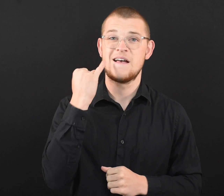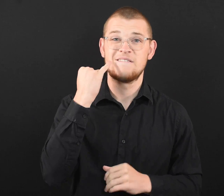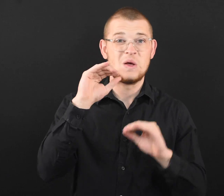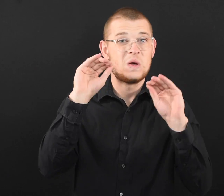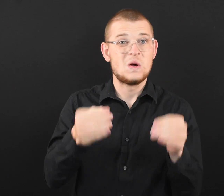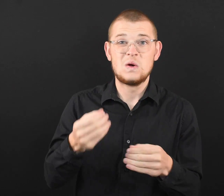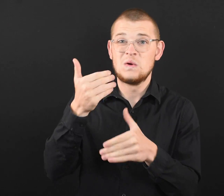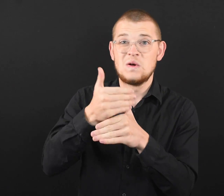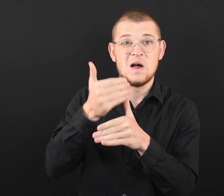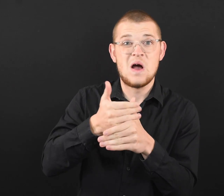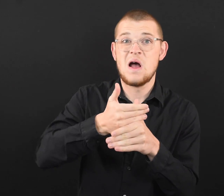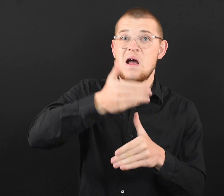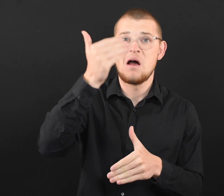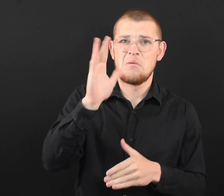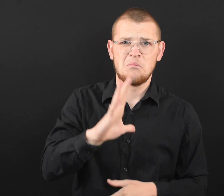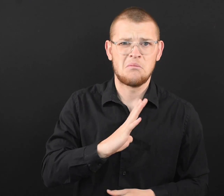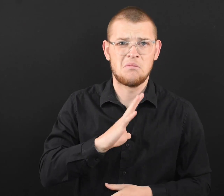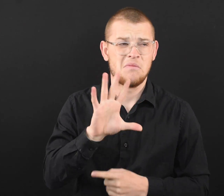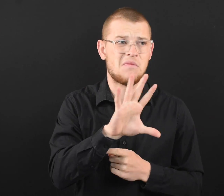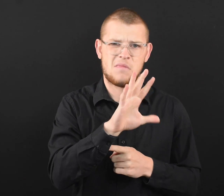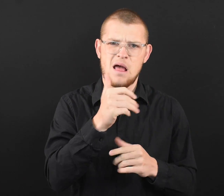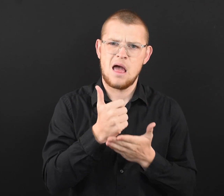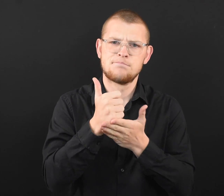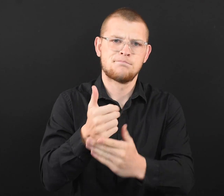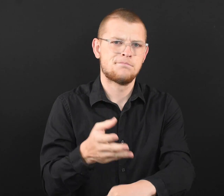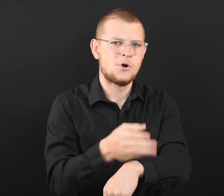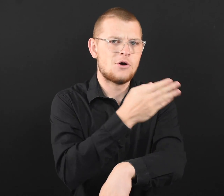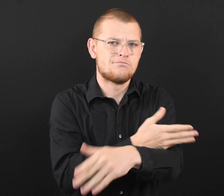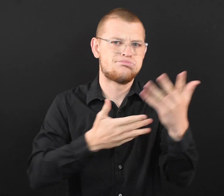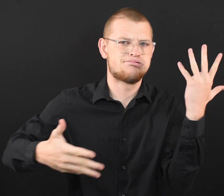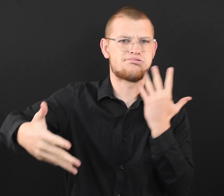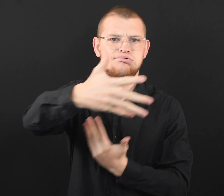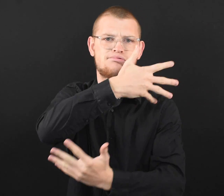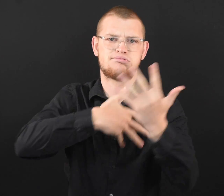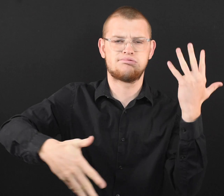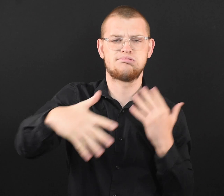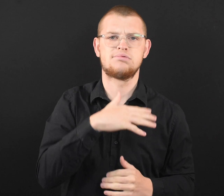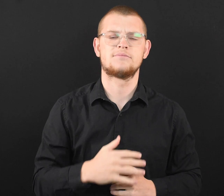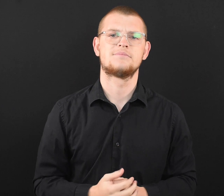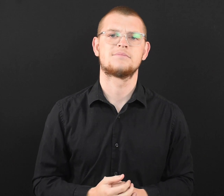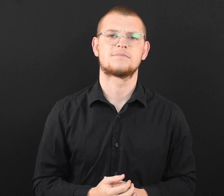rid of virus particles in your home by blowing air outside. Even without